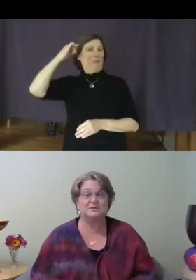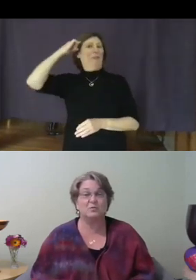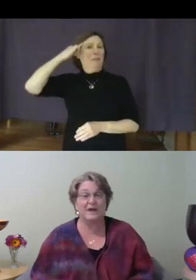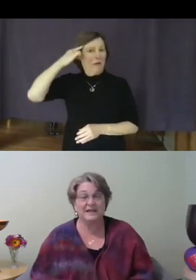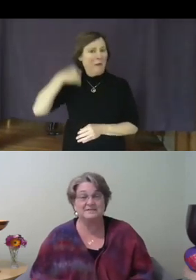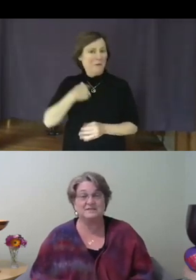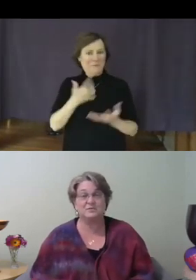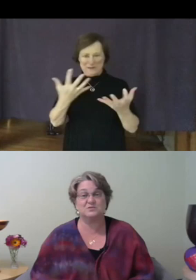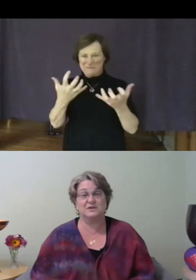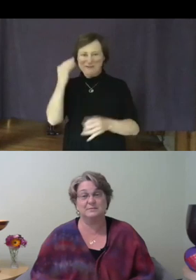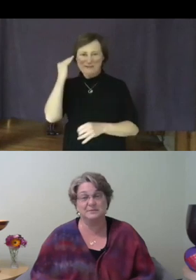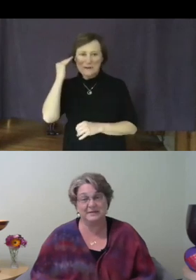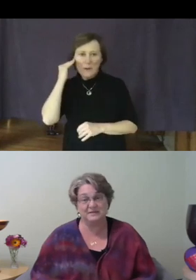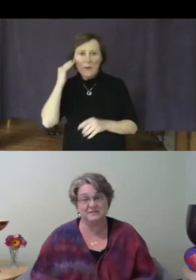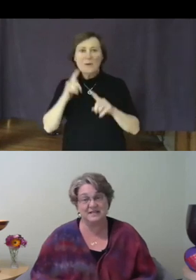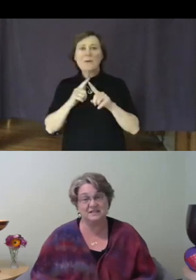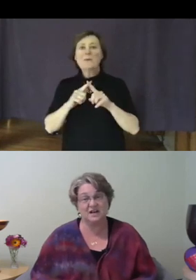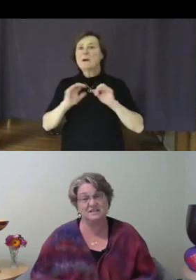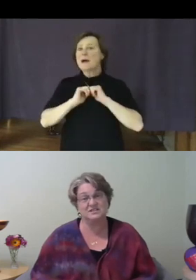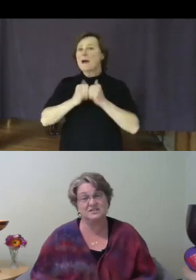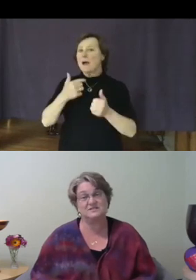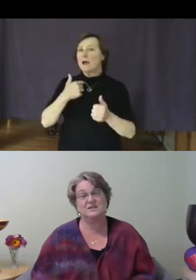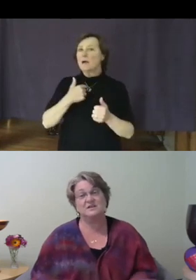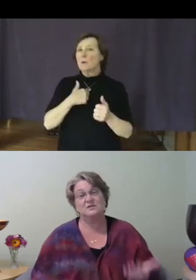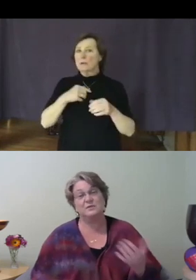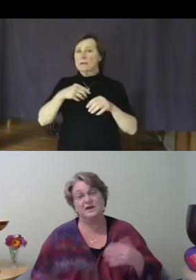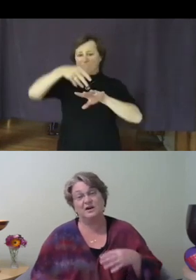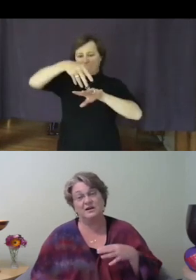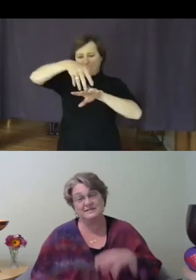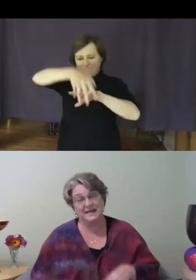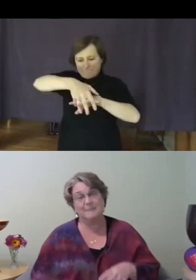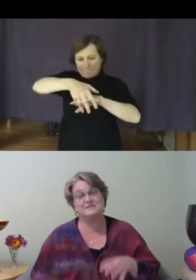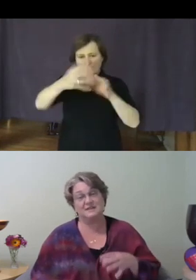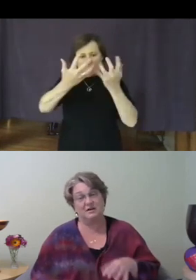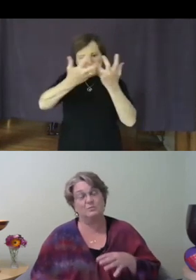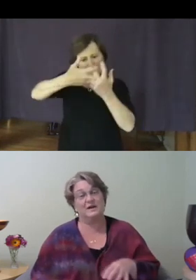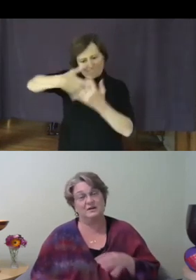ways in which we're implementing those technologies, we are adapting our way of